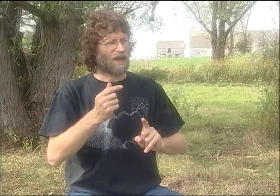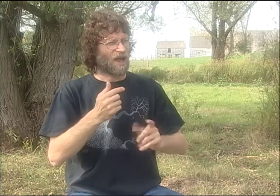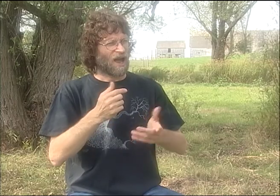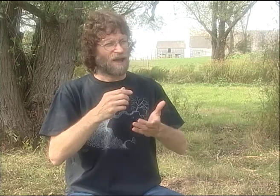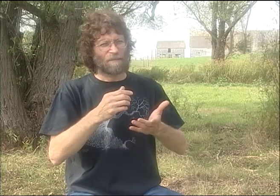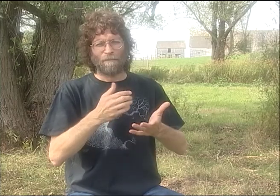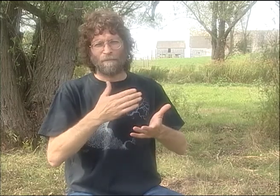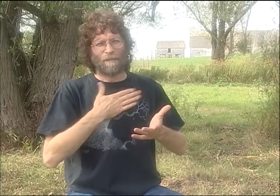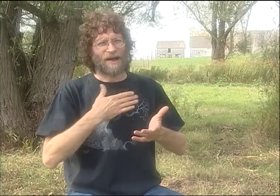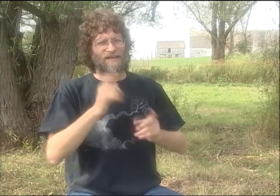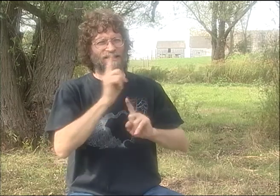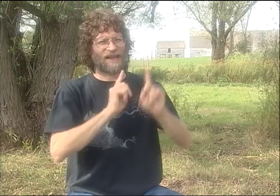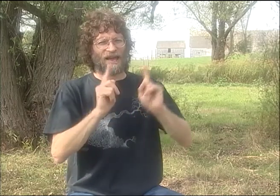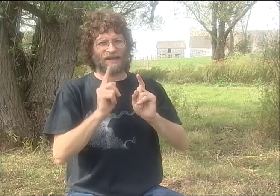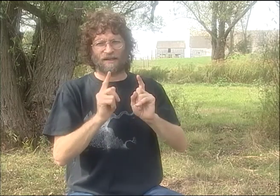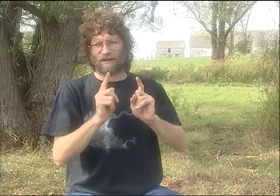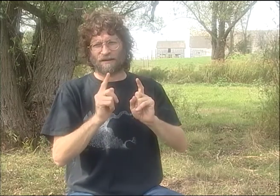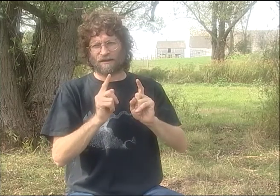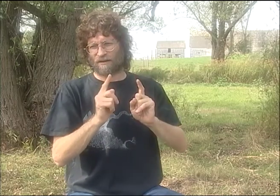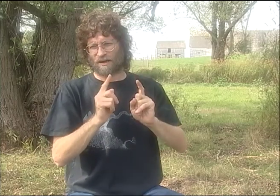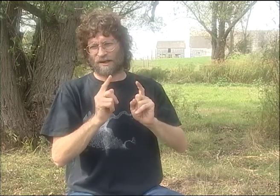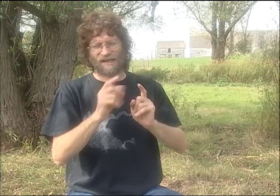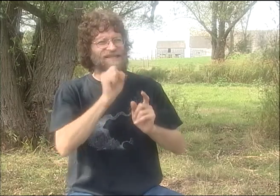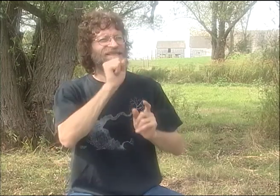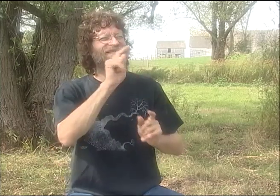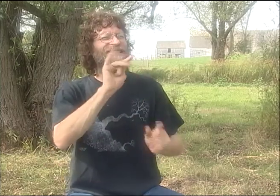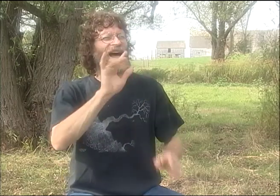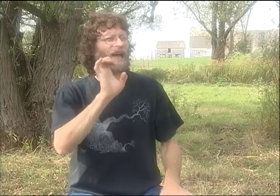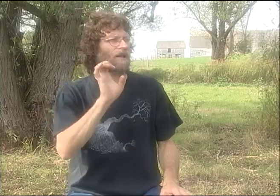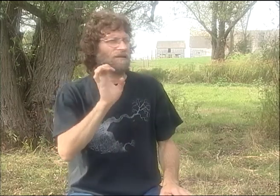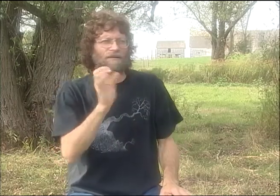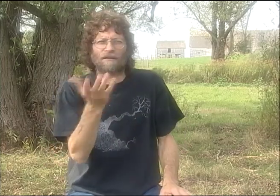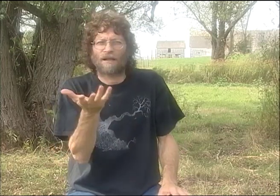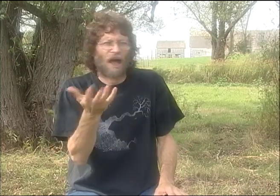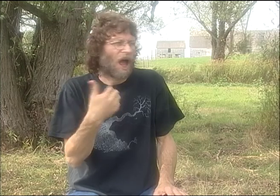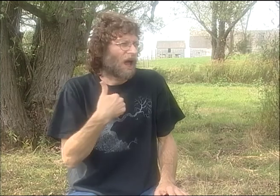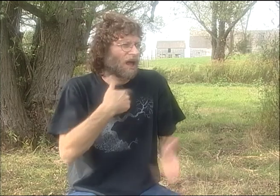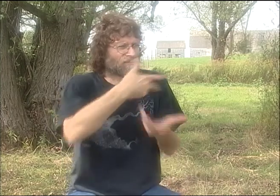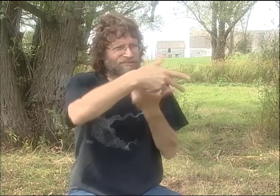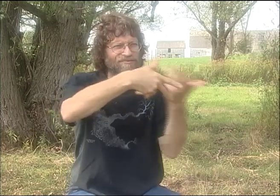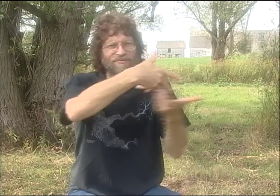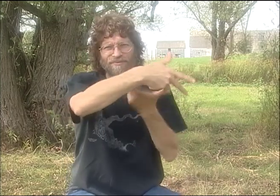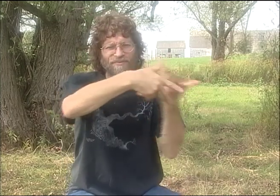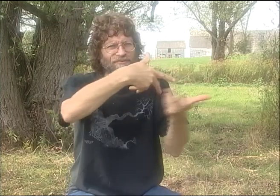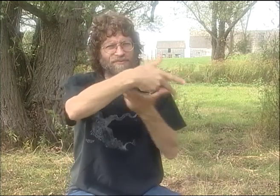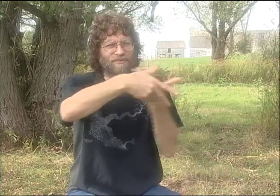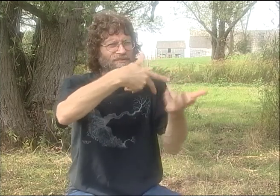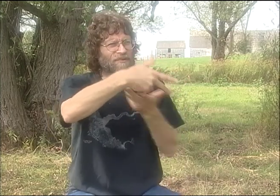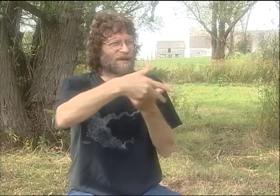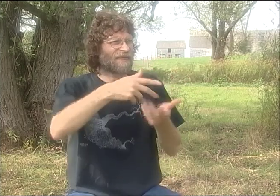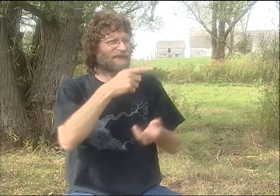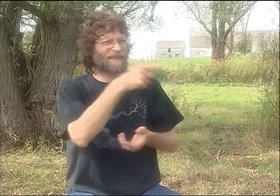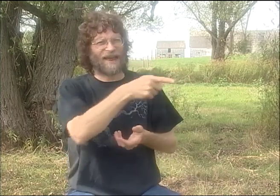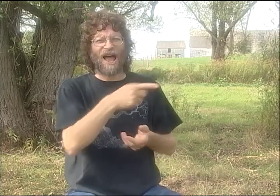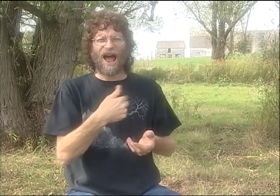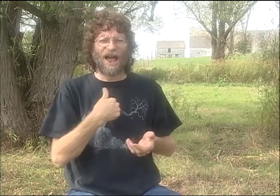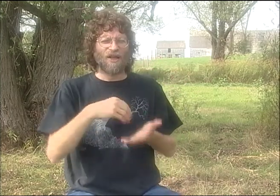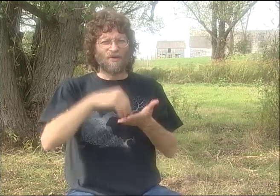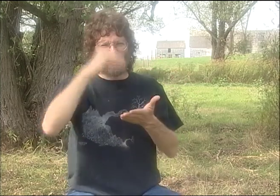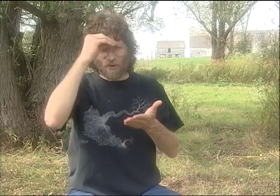HE'S REALLY GOOD AT THAT NOW. AND I LEARNED SIGN FROM HIM--